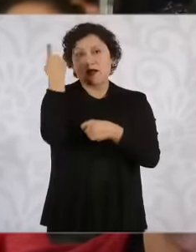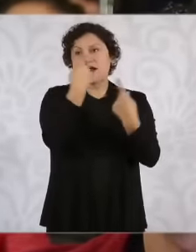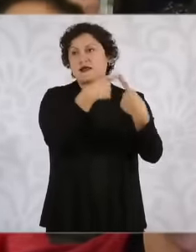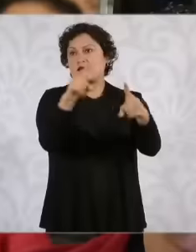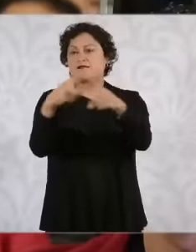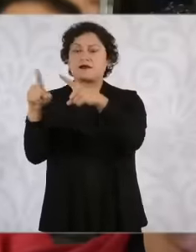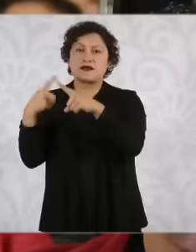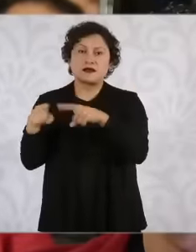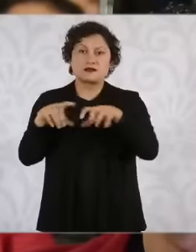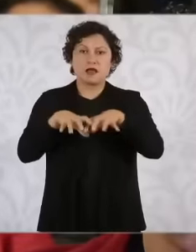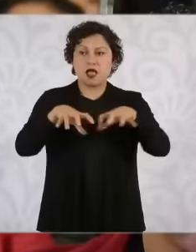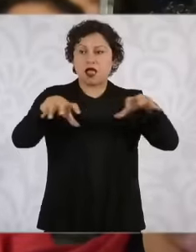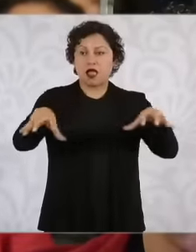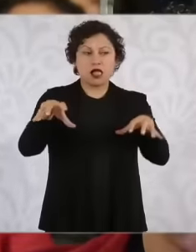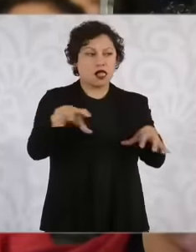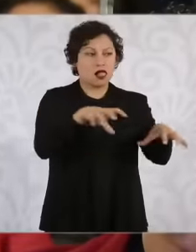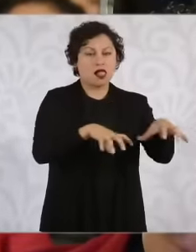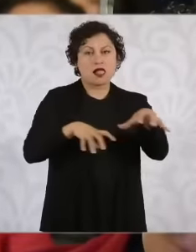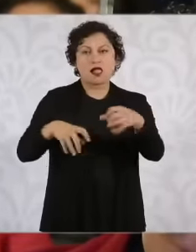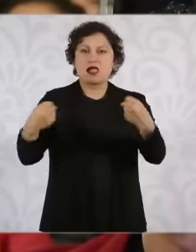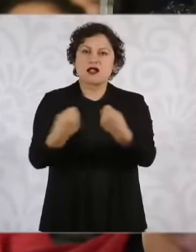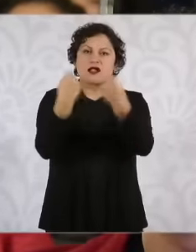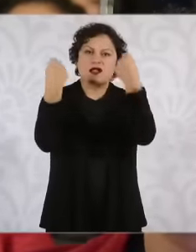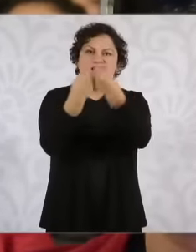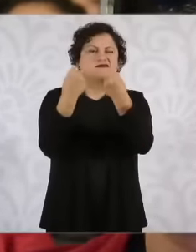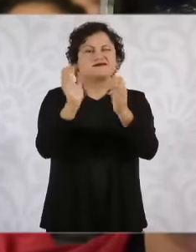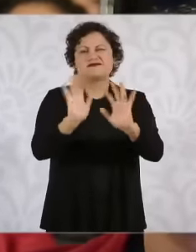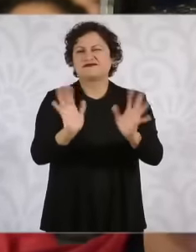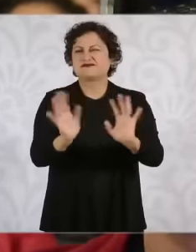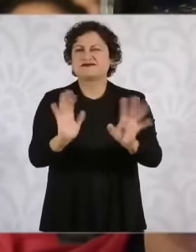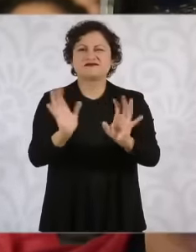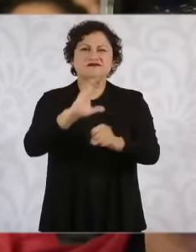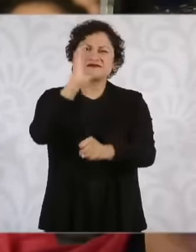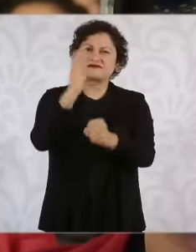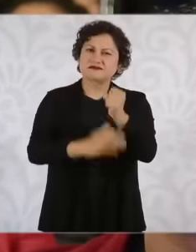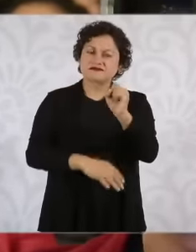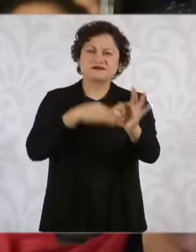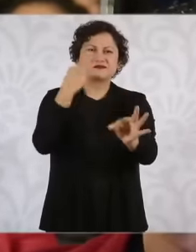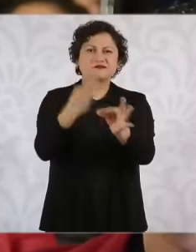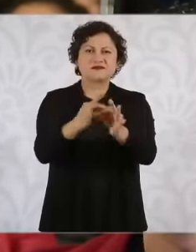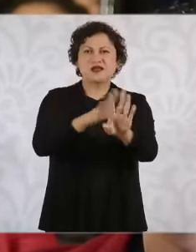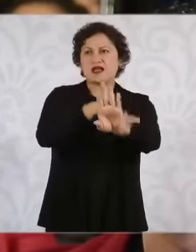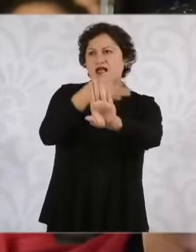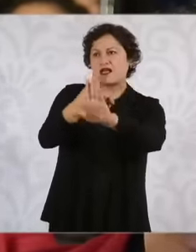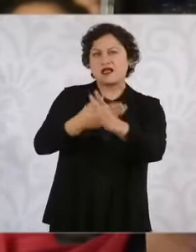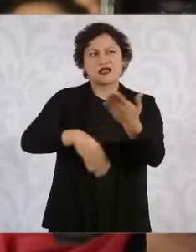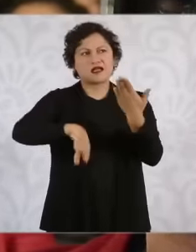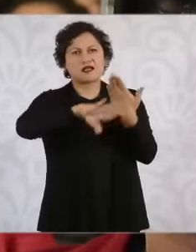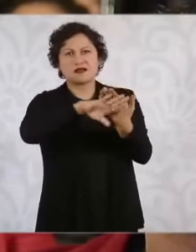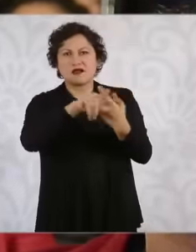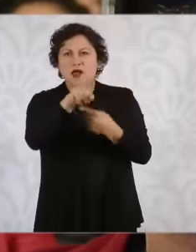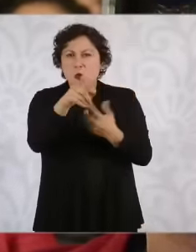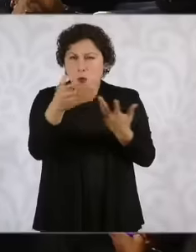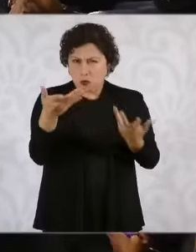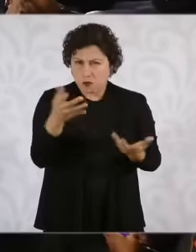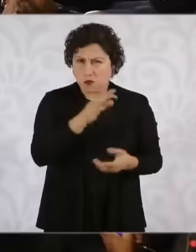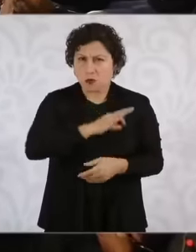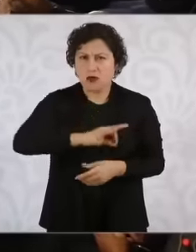these manifestations of counterpointing of offenses, you would make him president, what there is in the country is